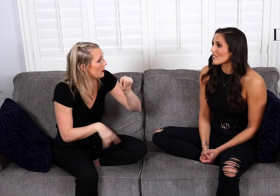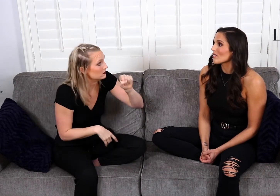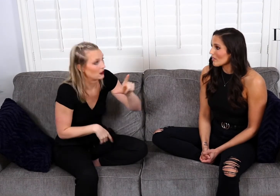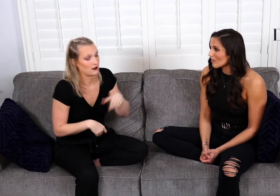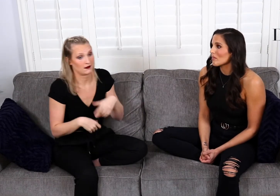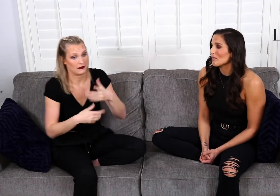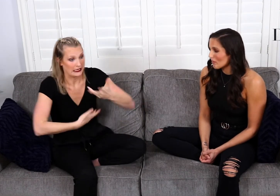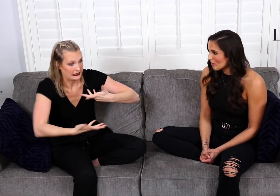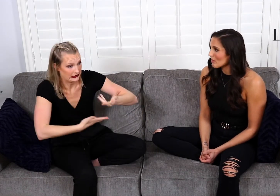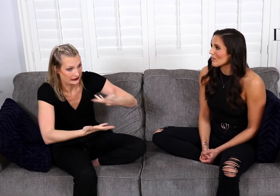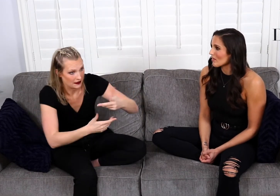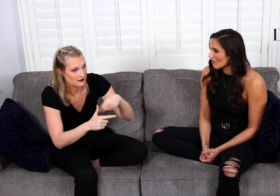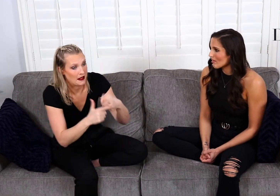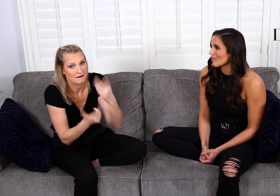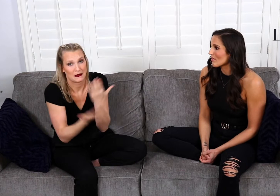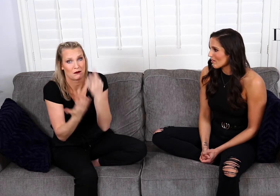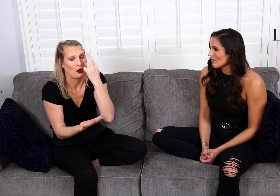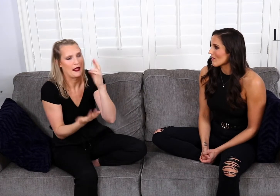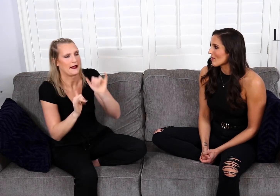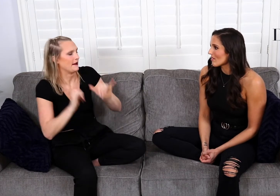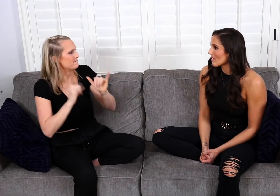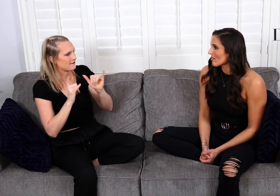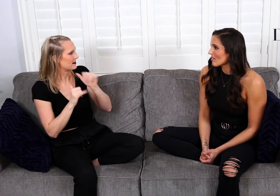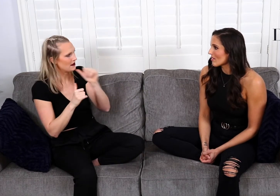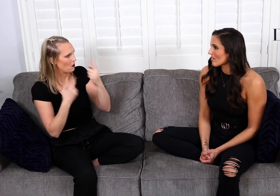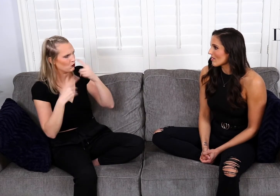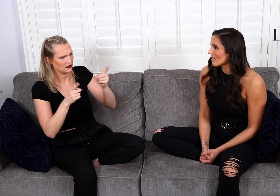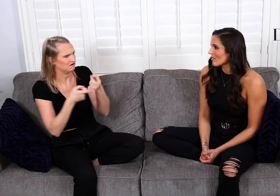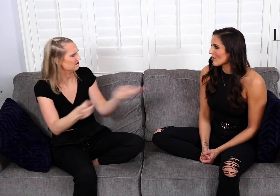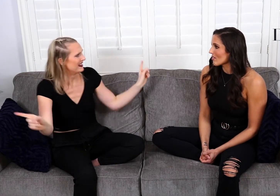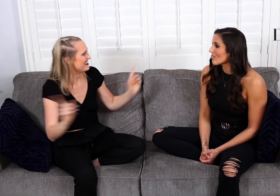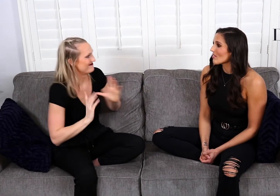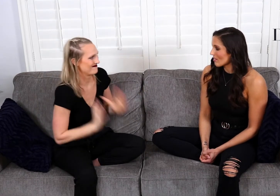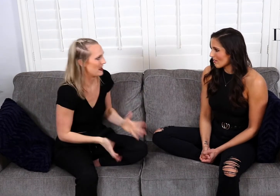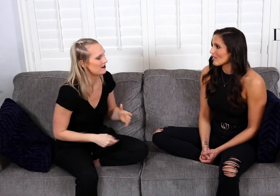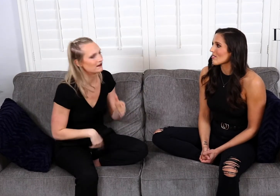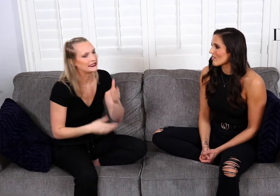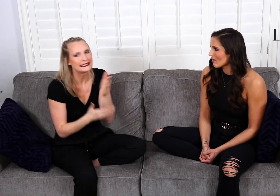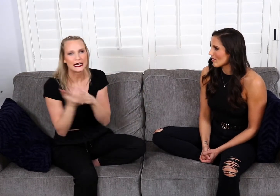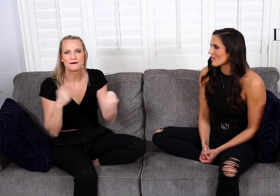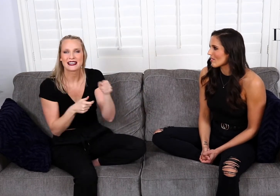know, we interact and realize, he may realize, “You know what, it's not going to work out.” And we go our separate ways.